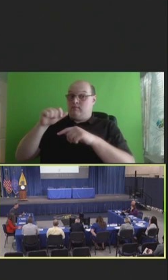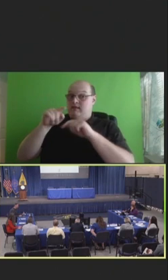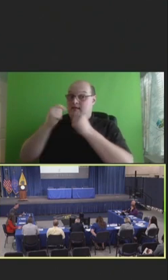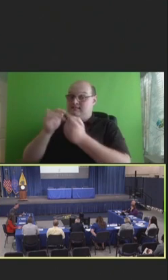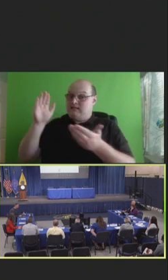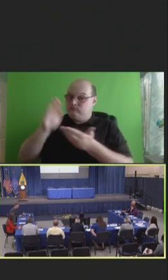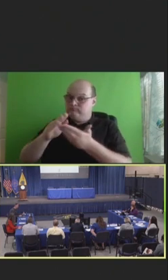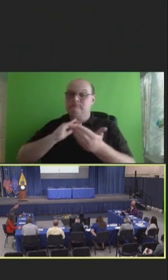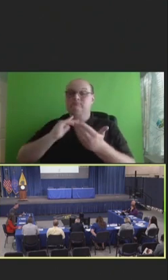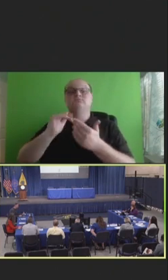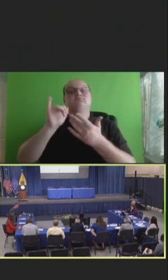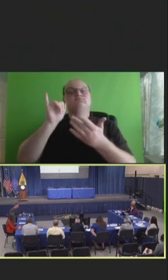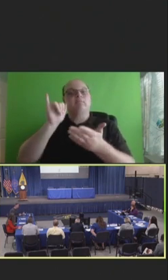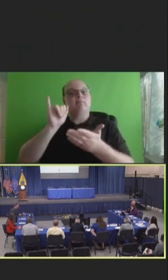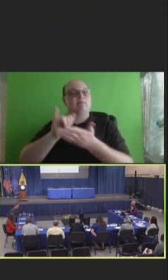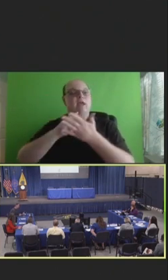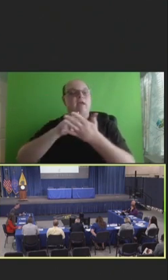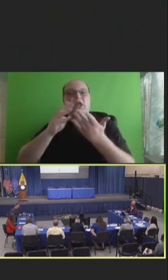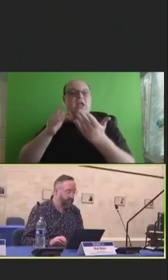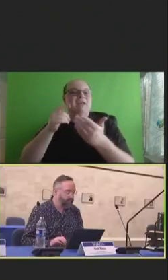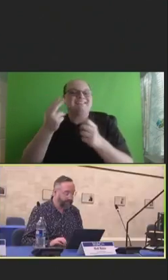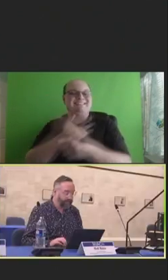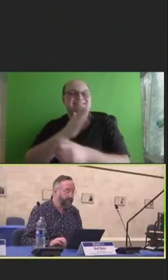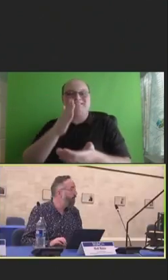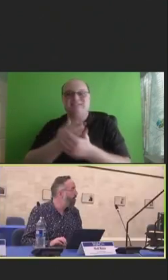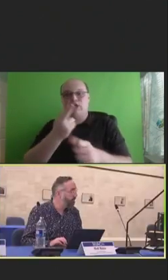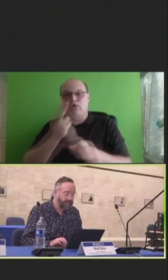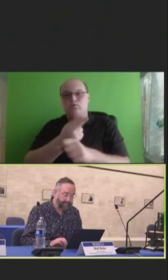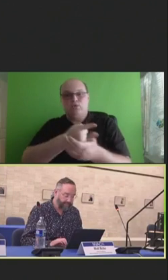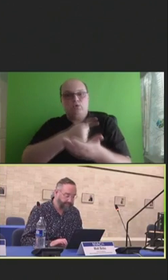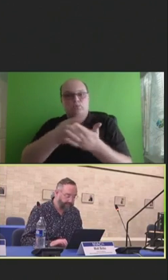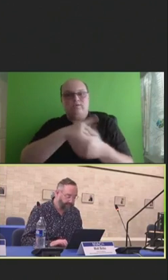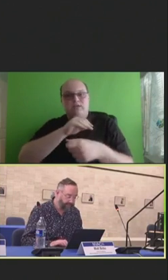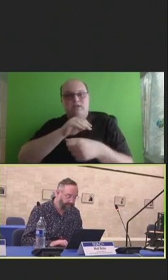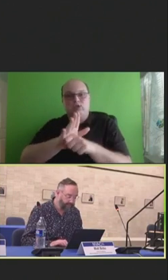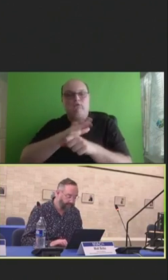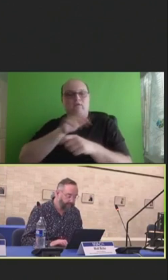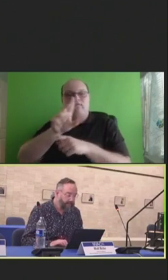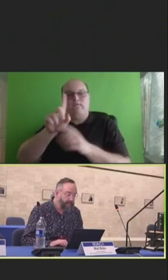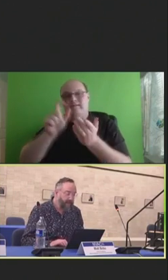And as such has discontinued its weekly COVID-19 digest.